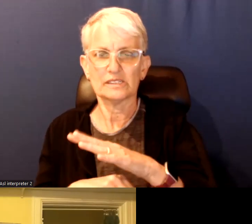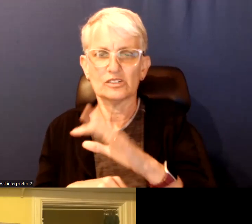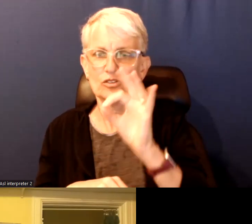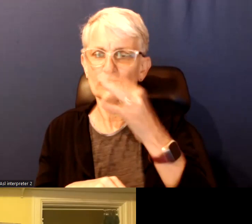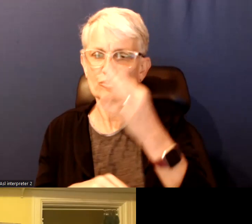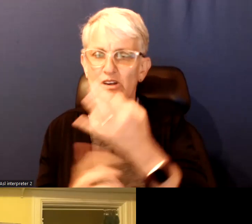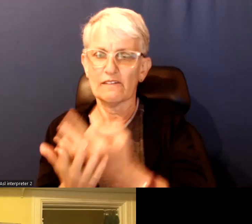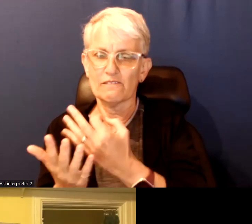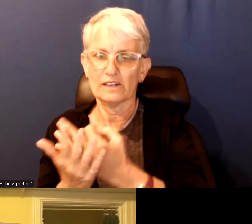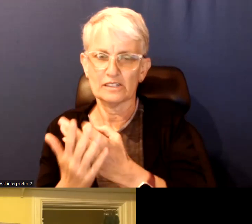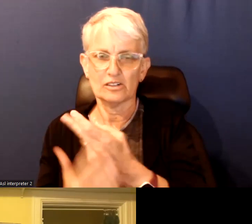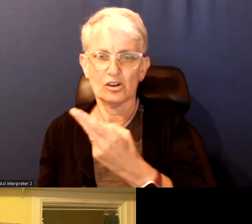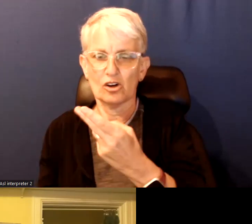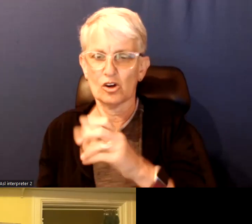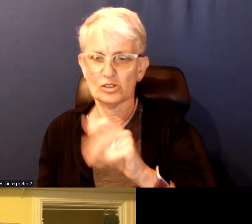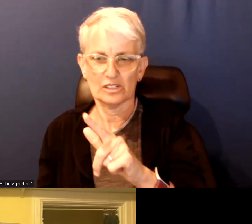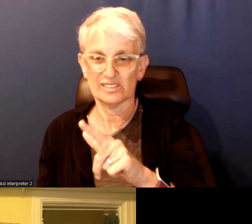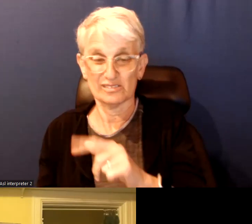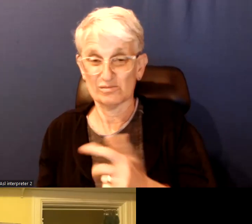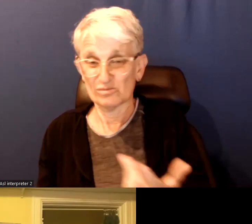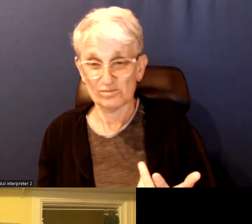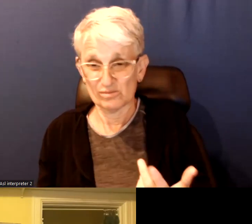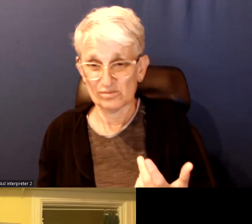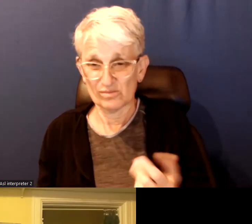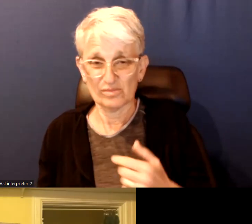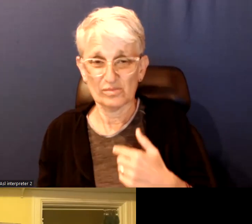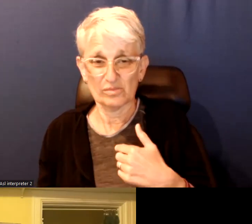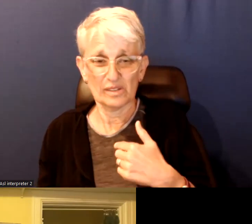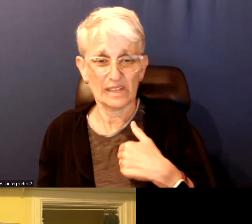while there are no federally funded hotels for refugee claimants in the city of Toronto.